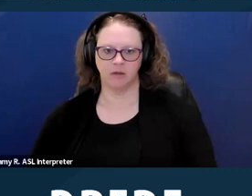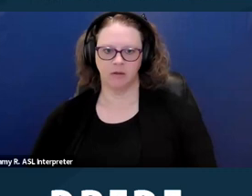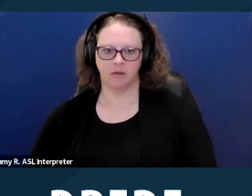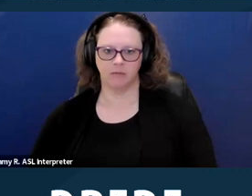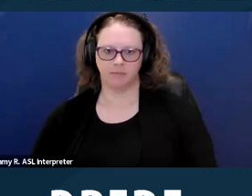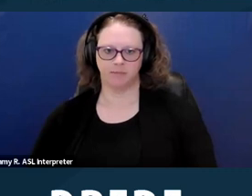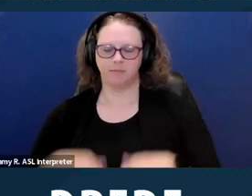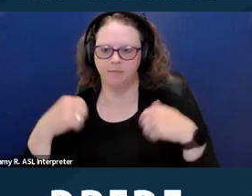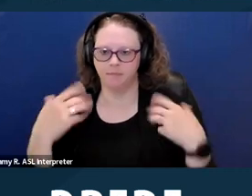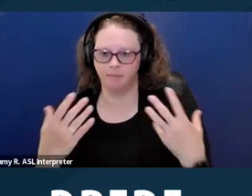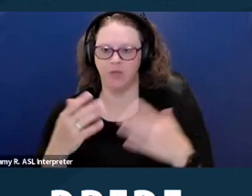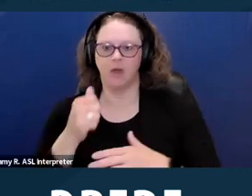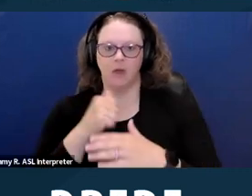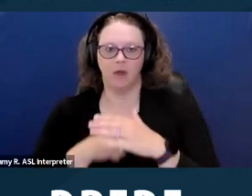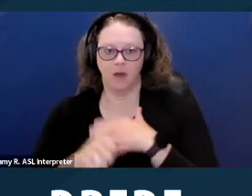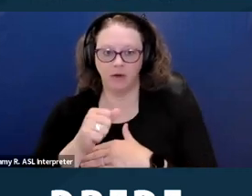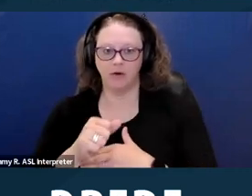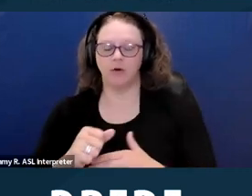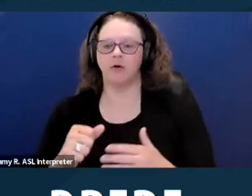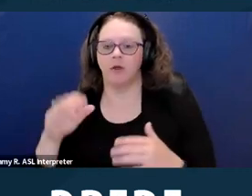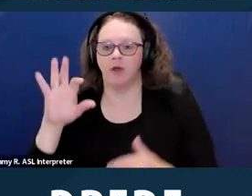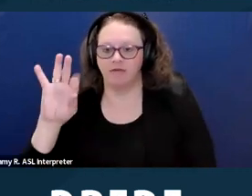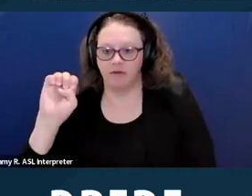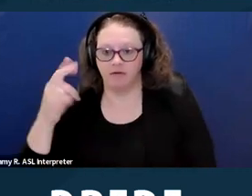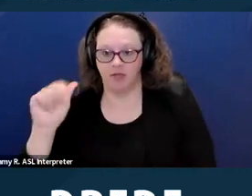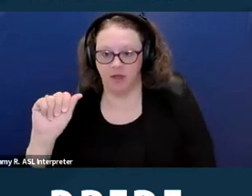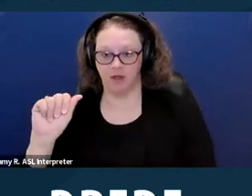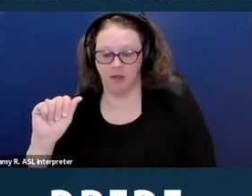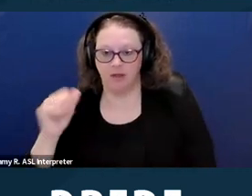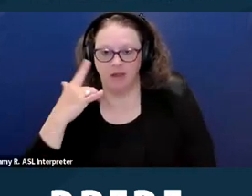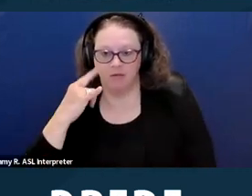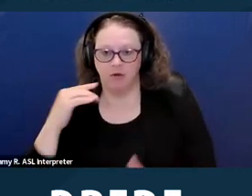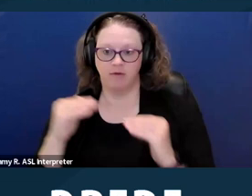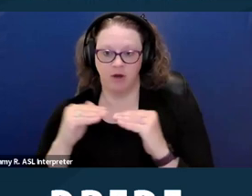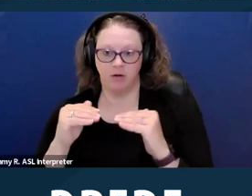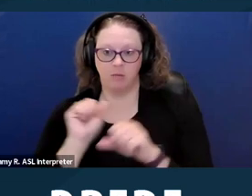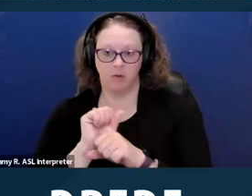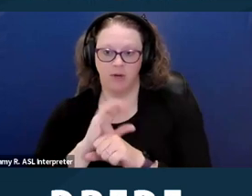So under the California Fair Employment and Housing Act, when one files a claim